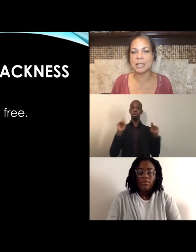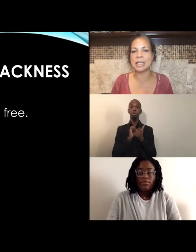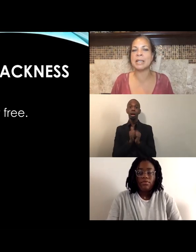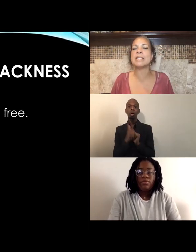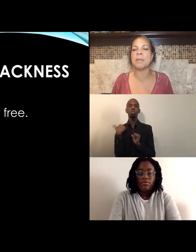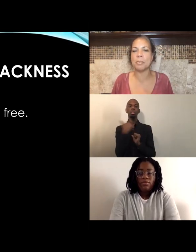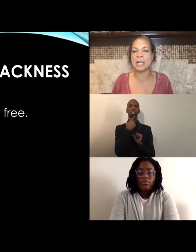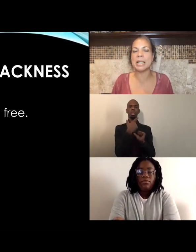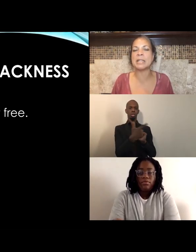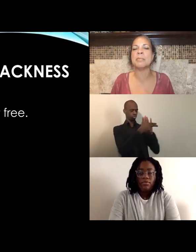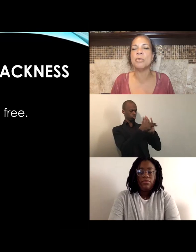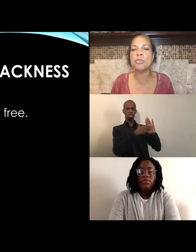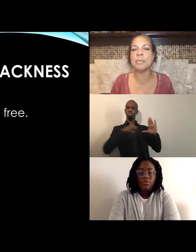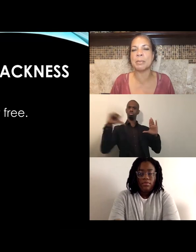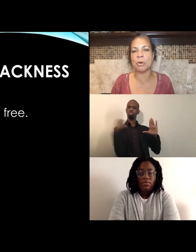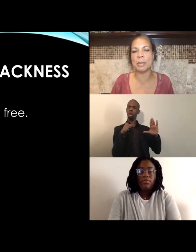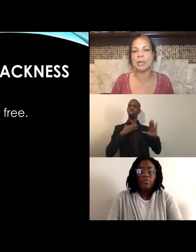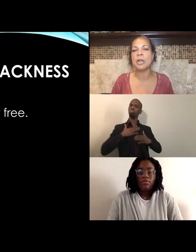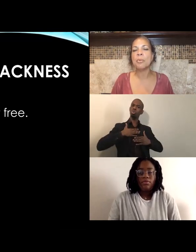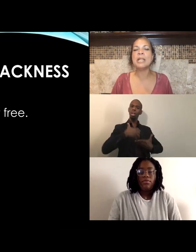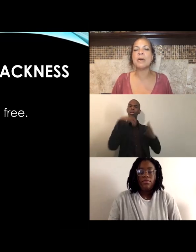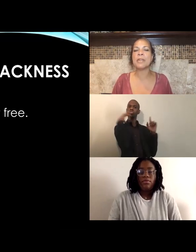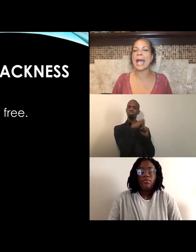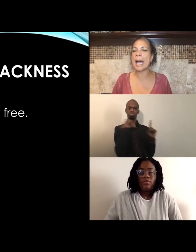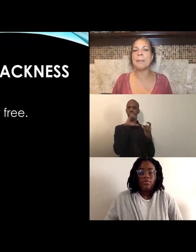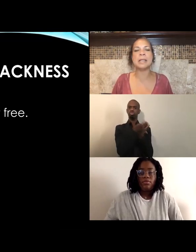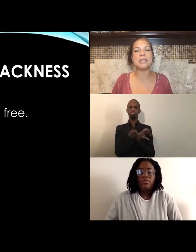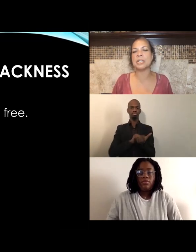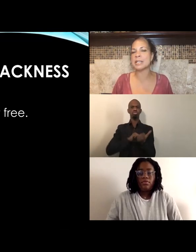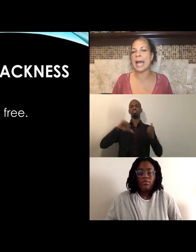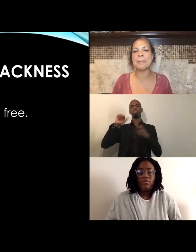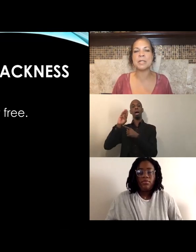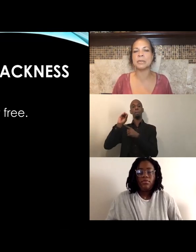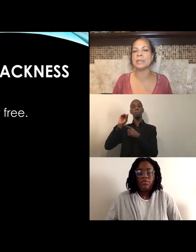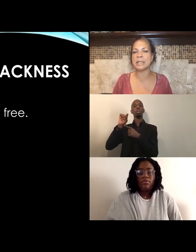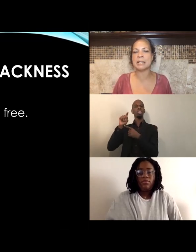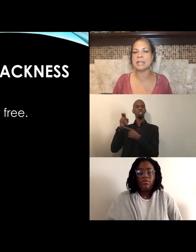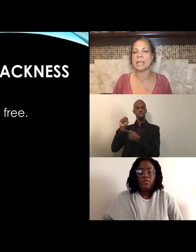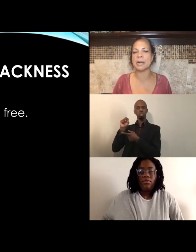And in this moment, in this movement moment, we know that abolition is absolutely necessary.